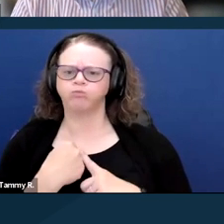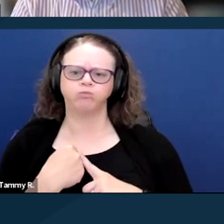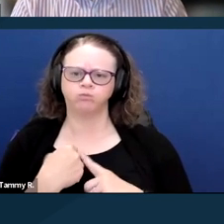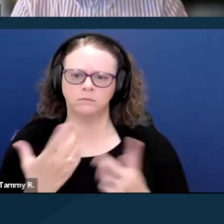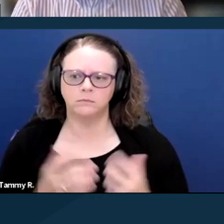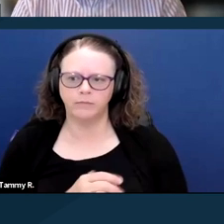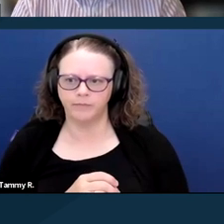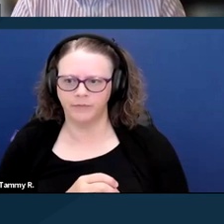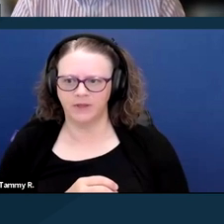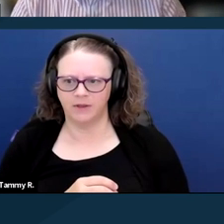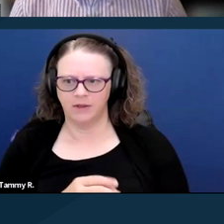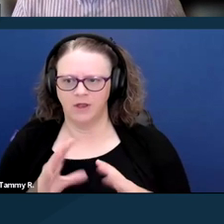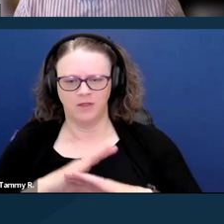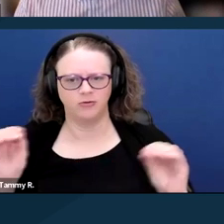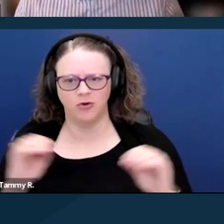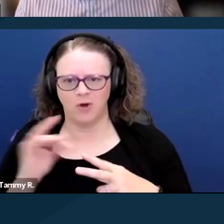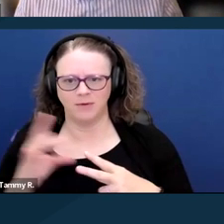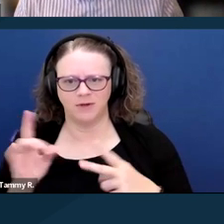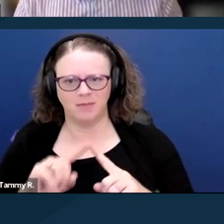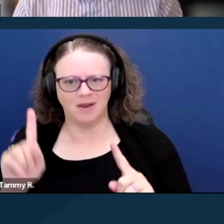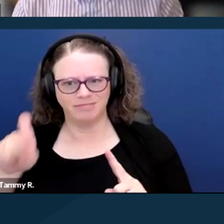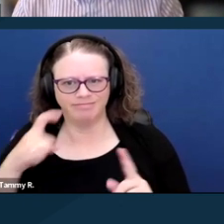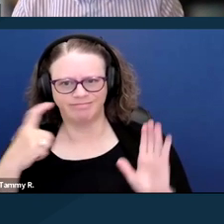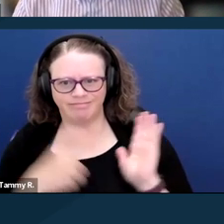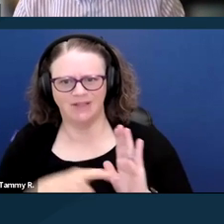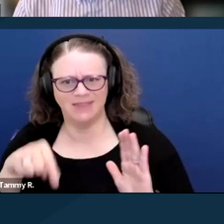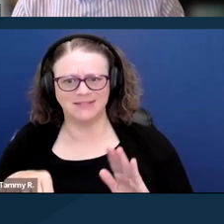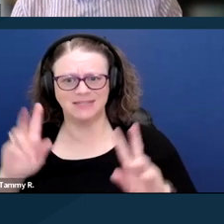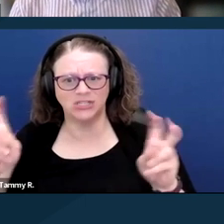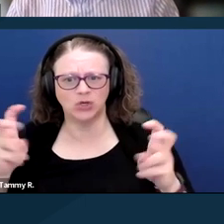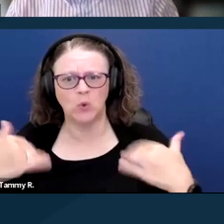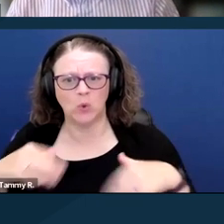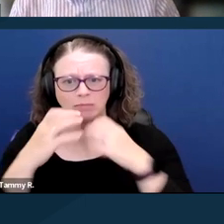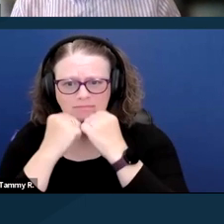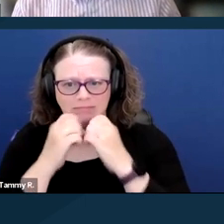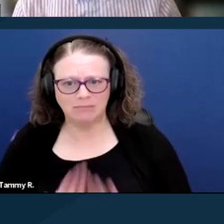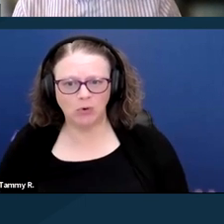I mean, there's no option but to recognize how important this issue is. And so that's how we've had success building this bill